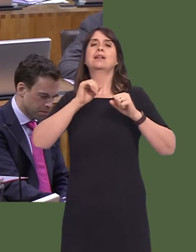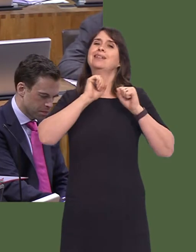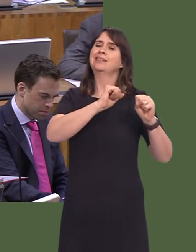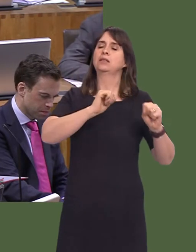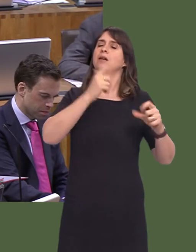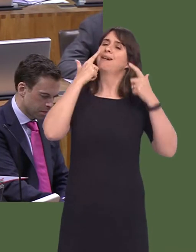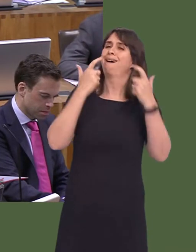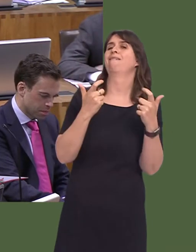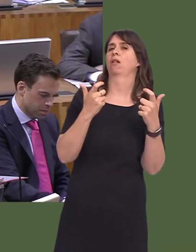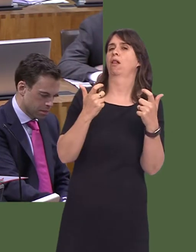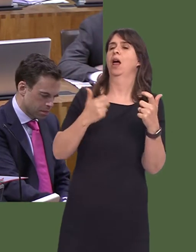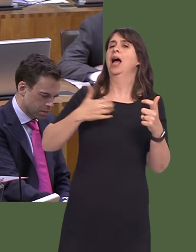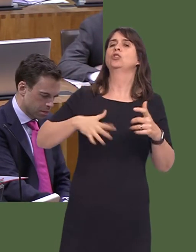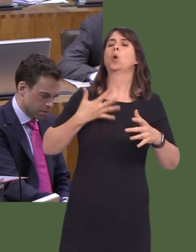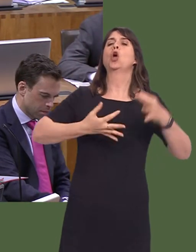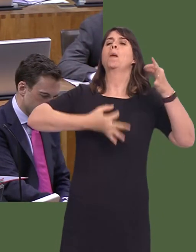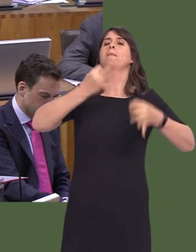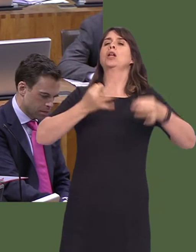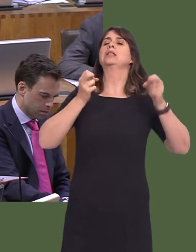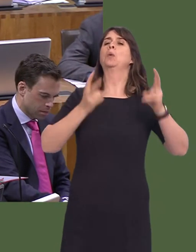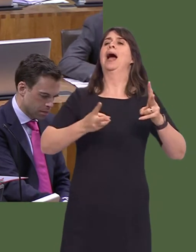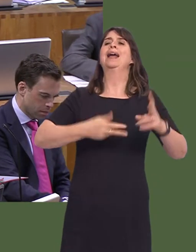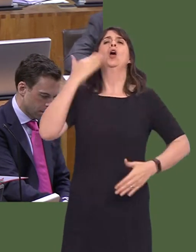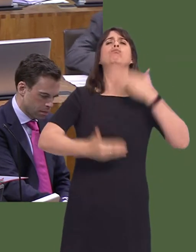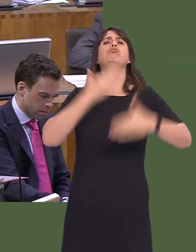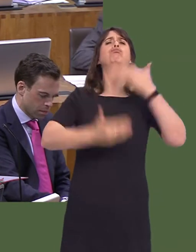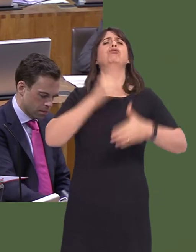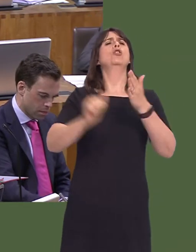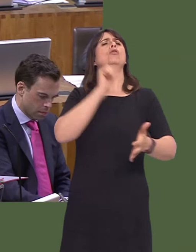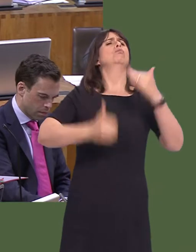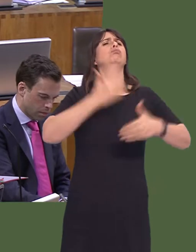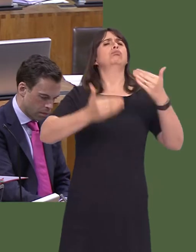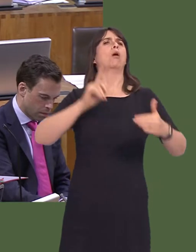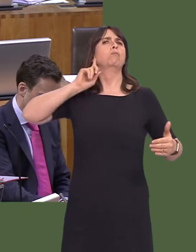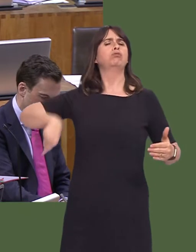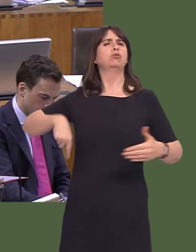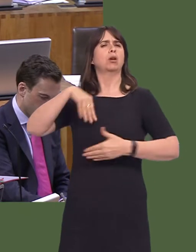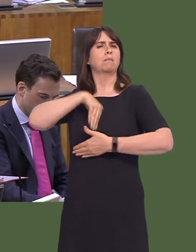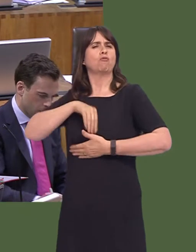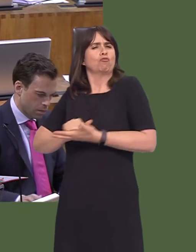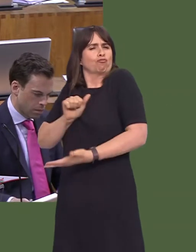I have been in this Assembly since 1999. I confess I only spent just over a year on the